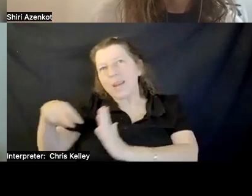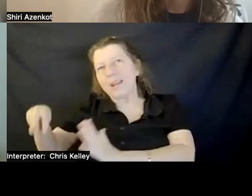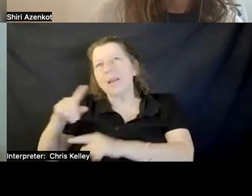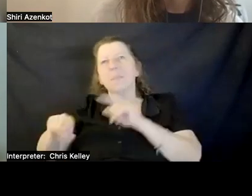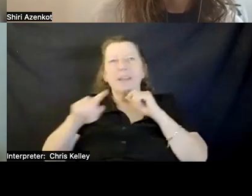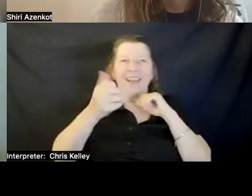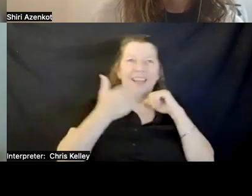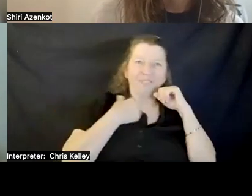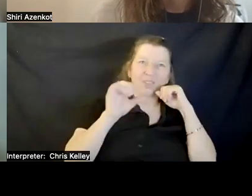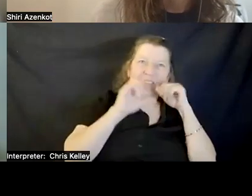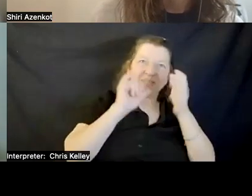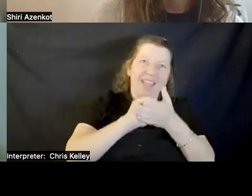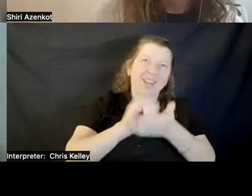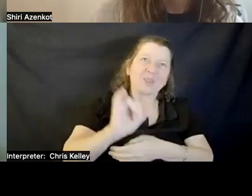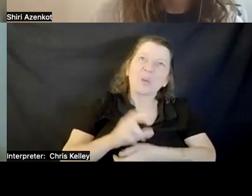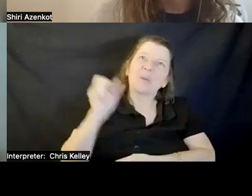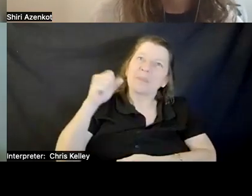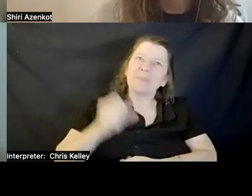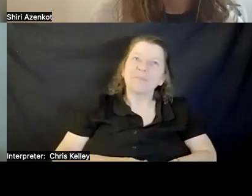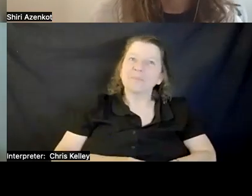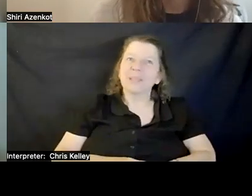Shiri: I think some people just don't know about it.